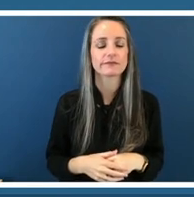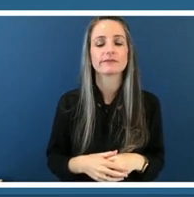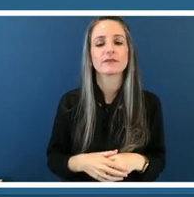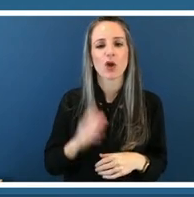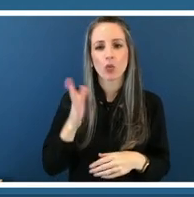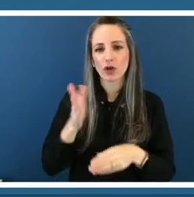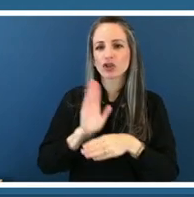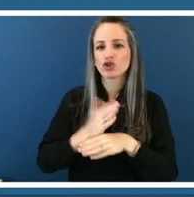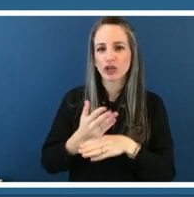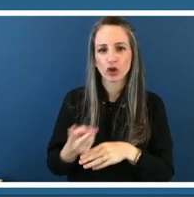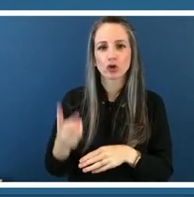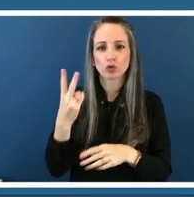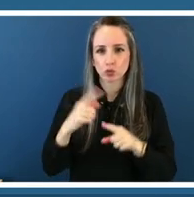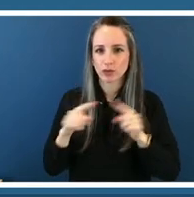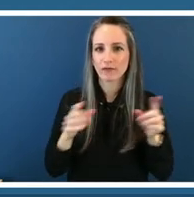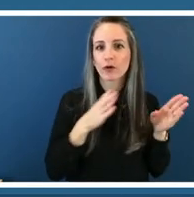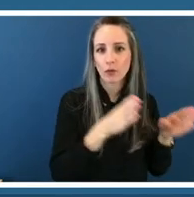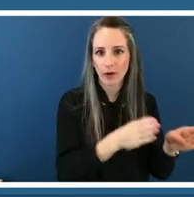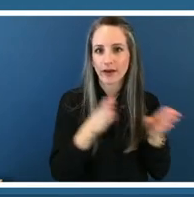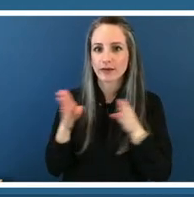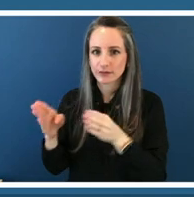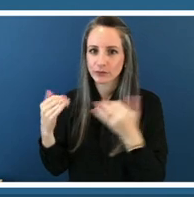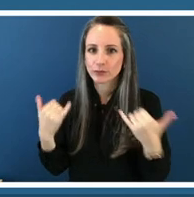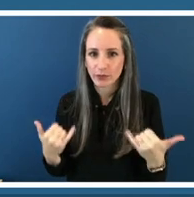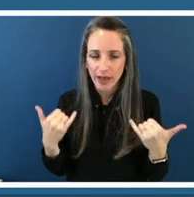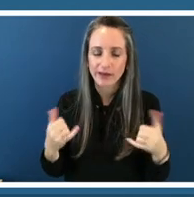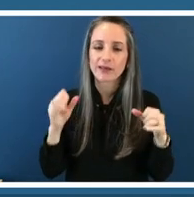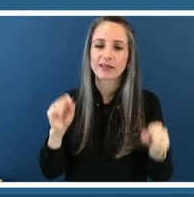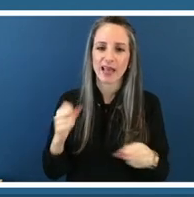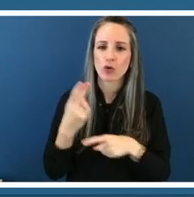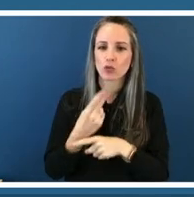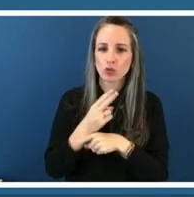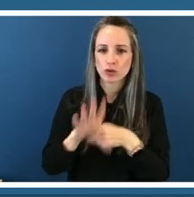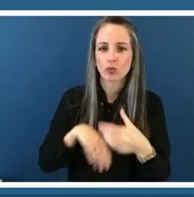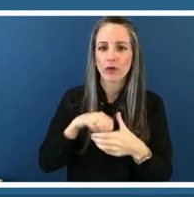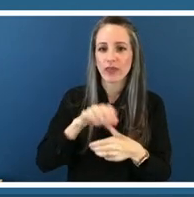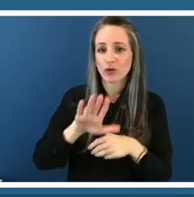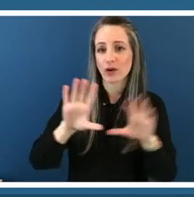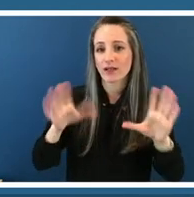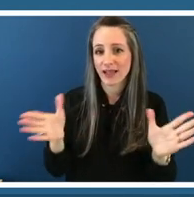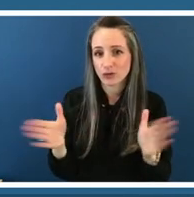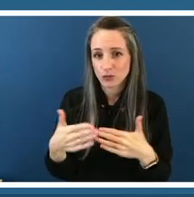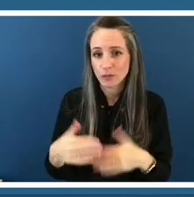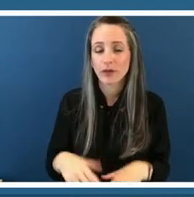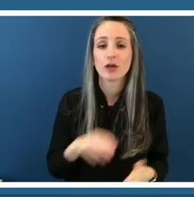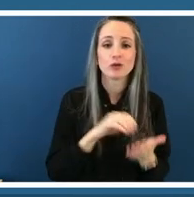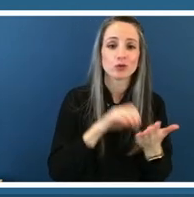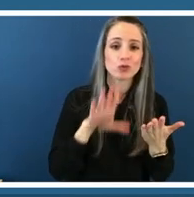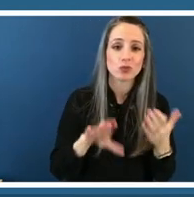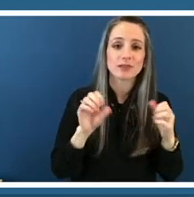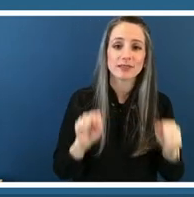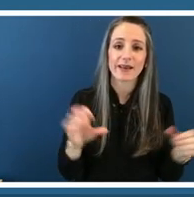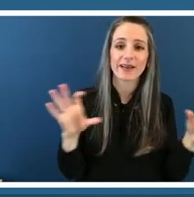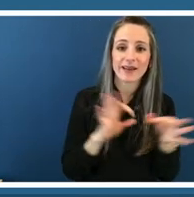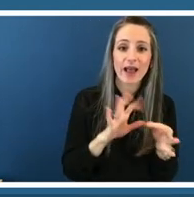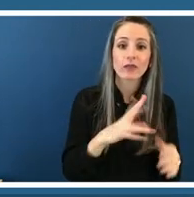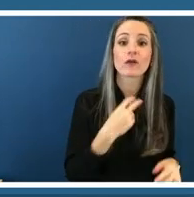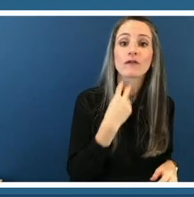storytelling that you can use in your classrooms to encourage students to connect their voice and their power